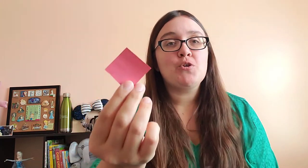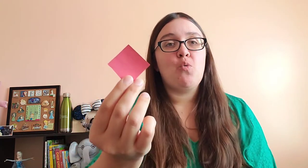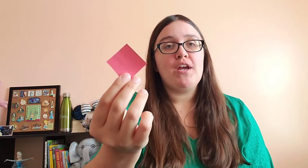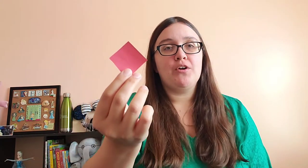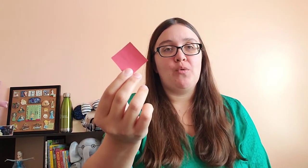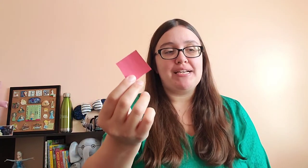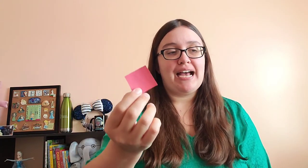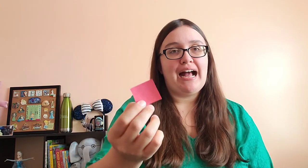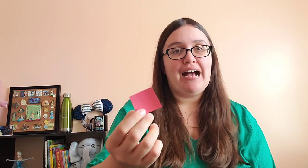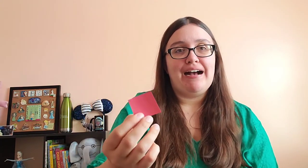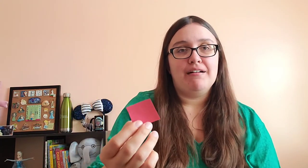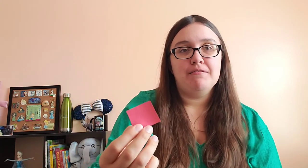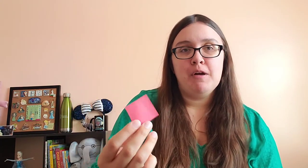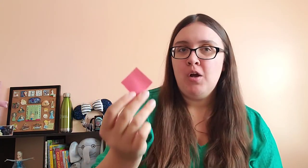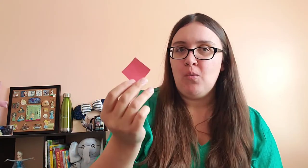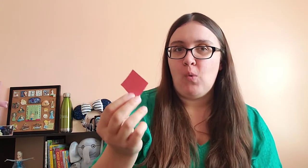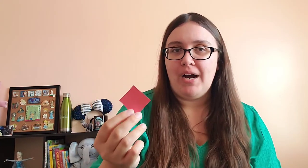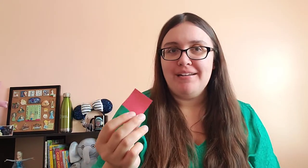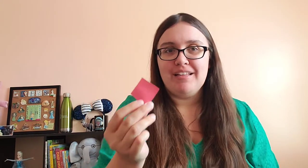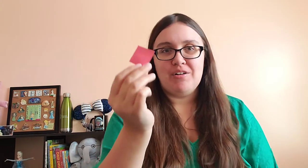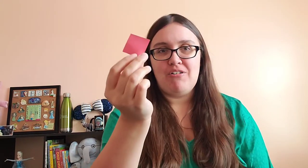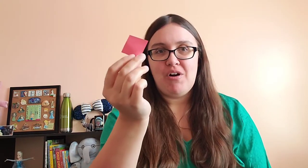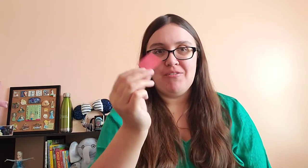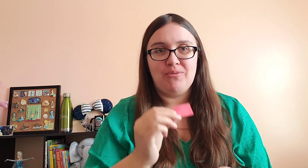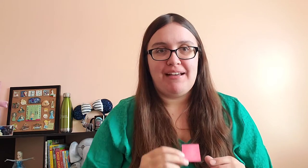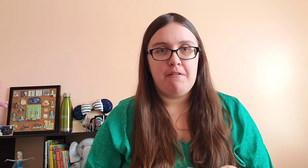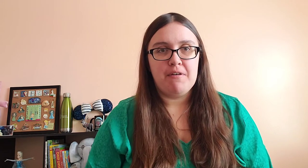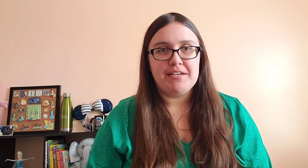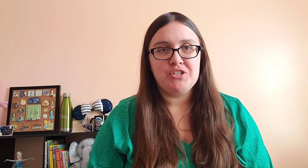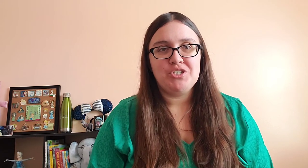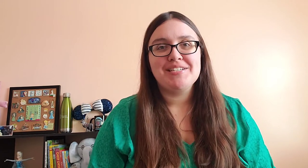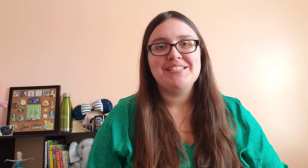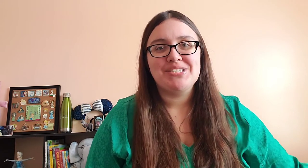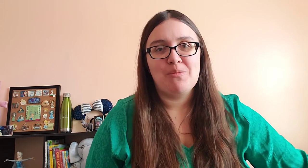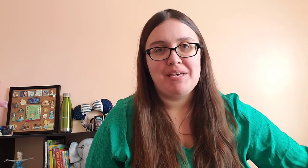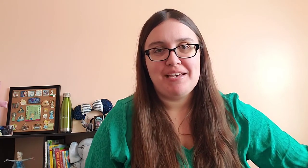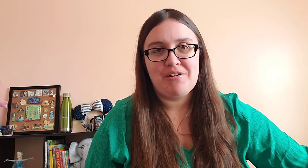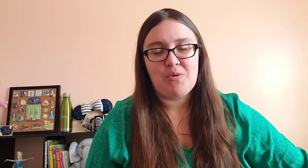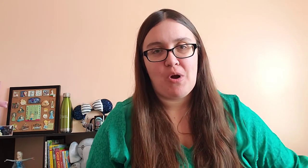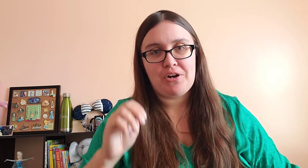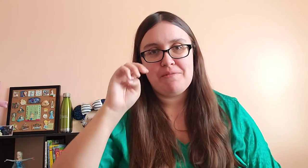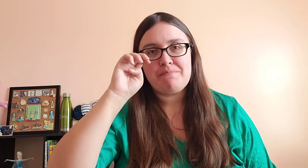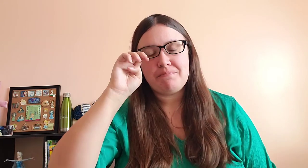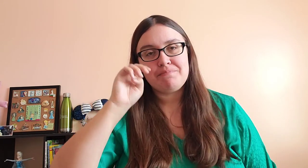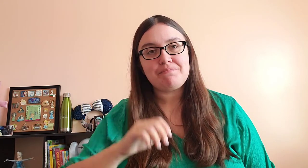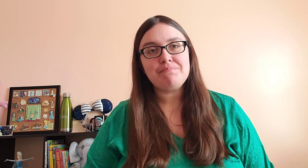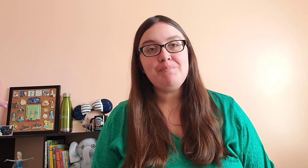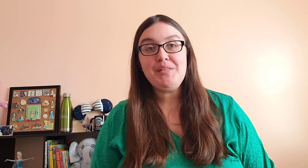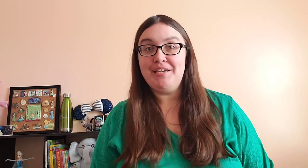So we are going to have one little red fish swimming in our water.